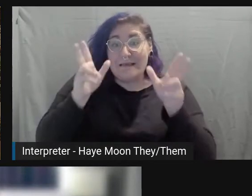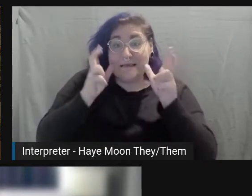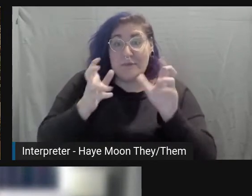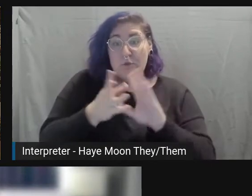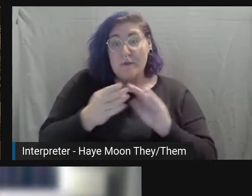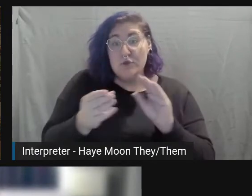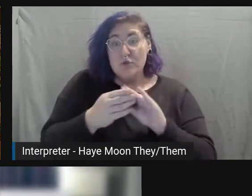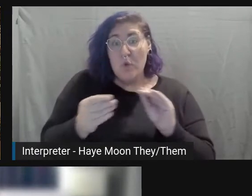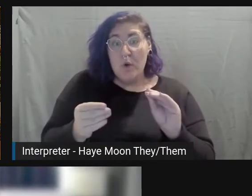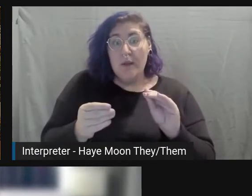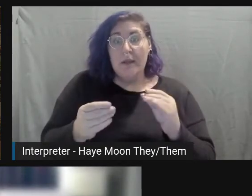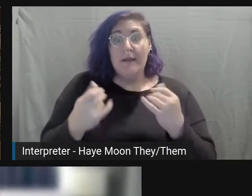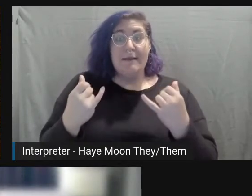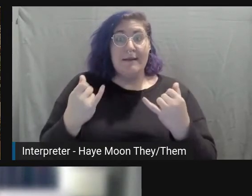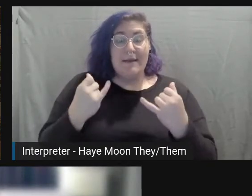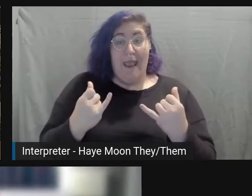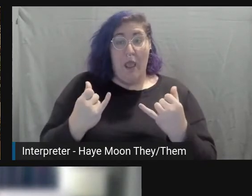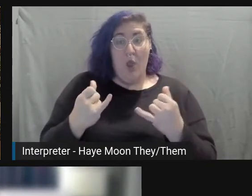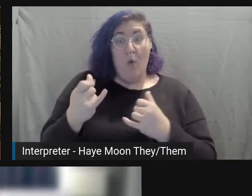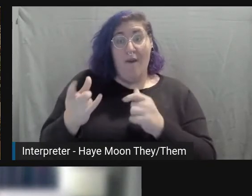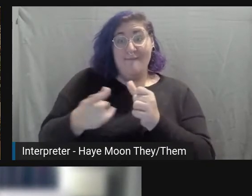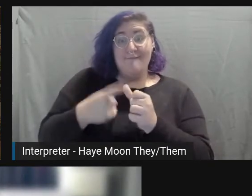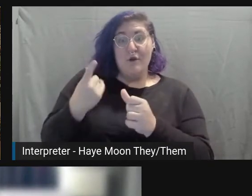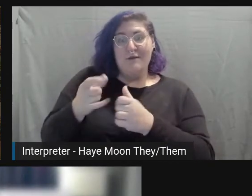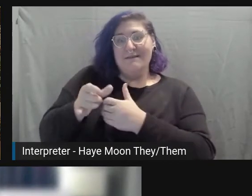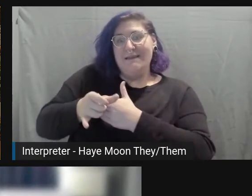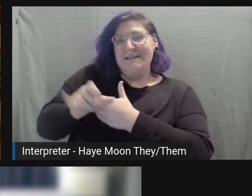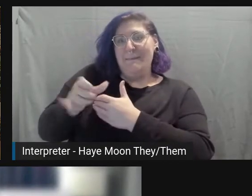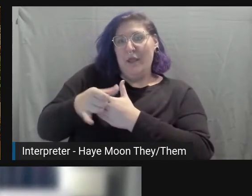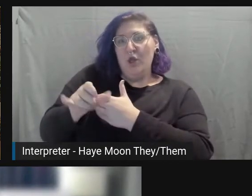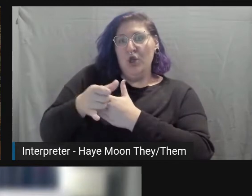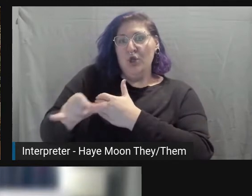turn your speakers down and when we are done,